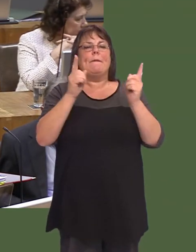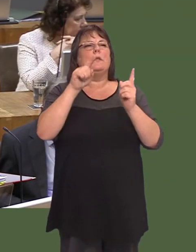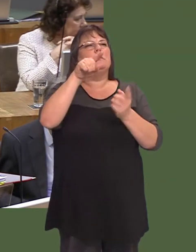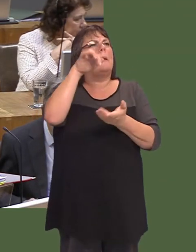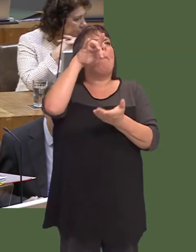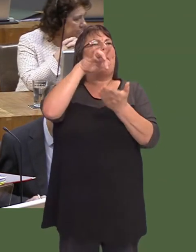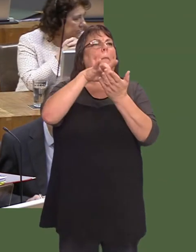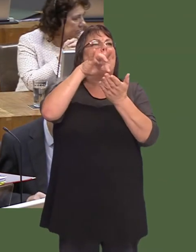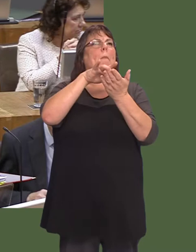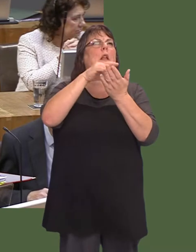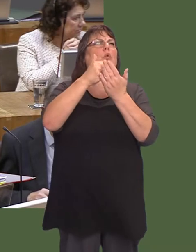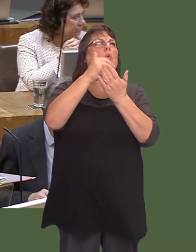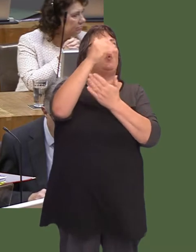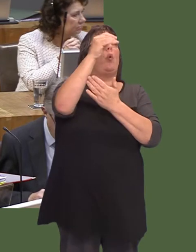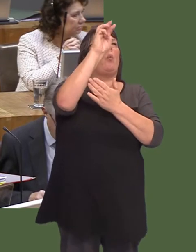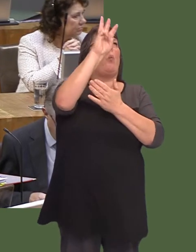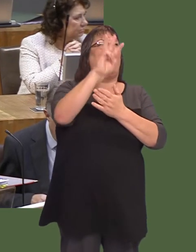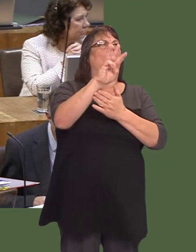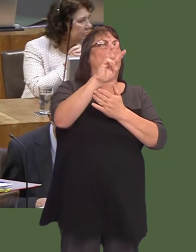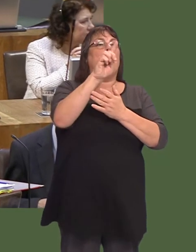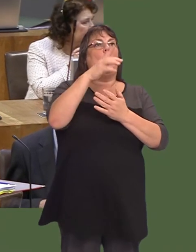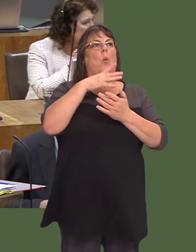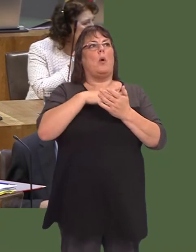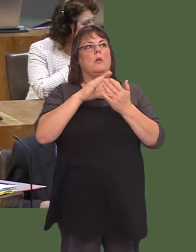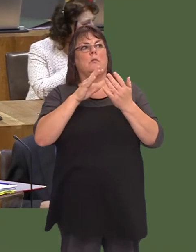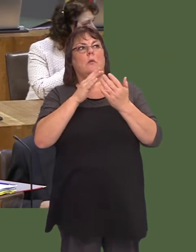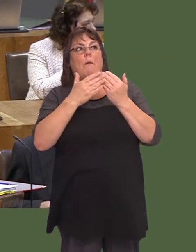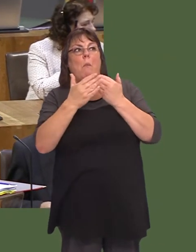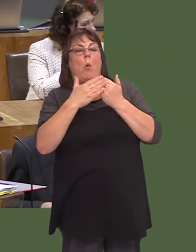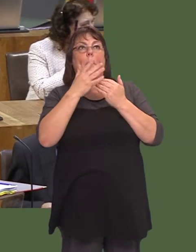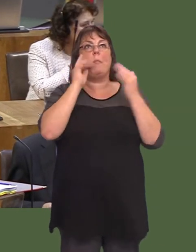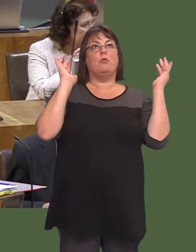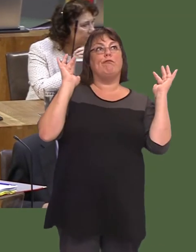iír gogledd i hyfforddi, ac rydym niín moyn sicrhau ein bod yn symud at ddatblygu system